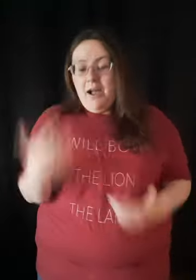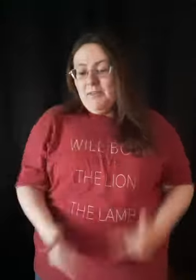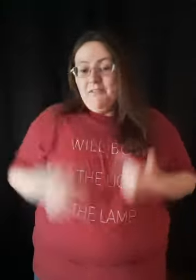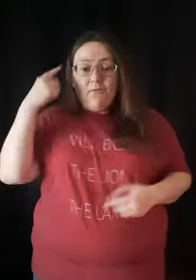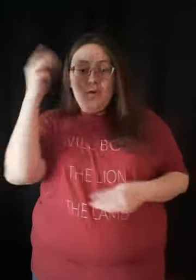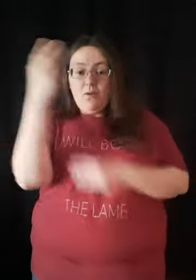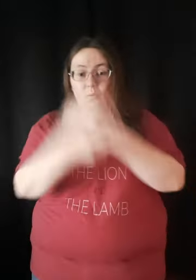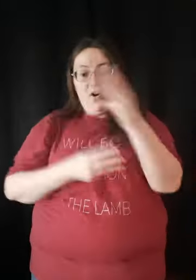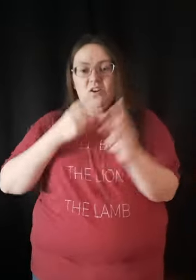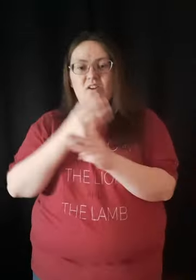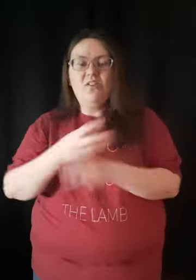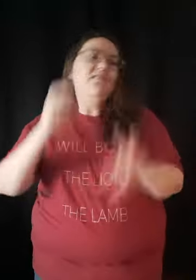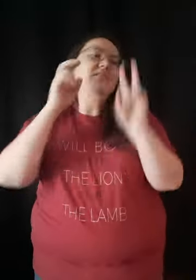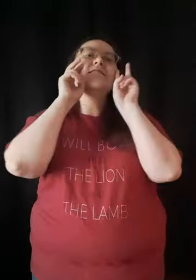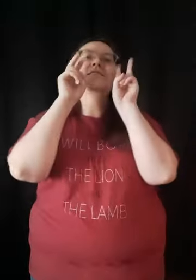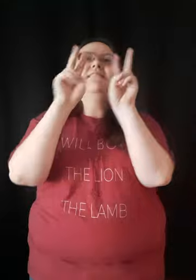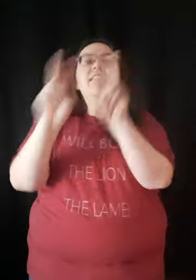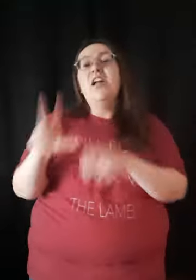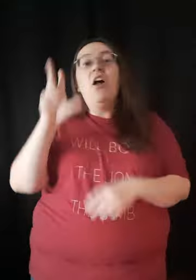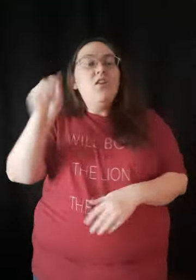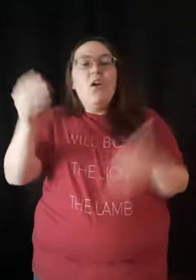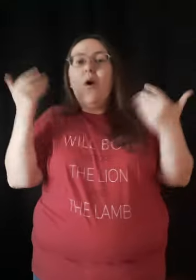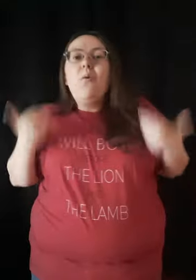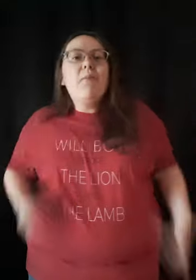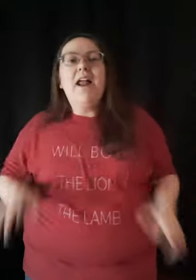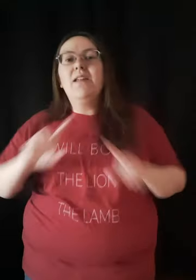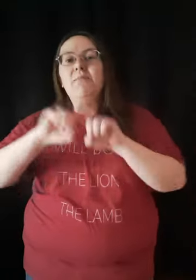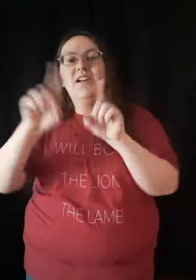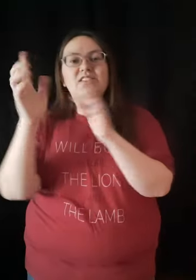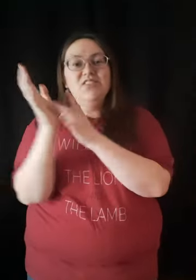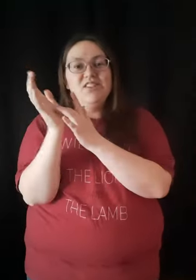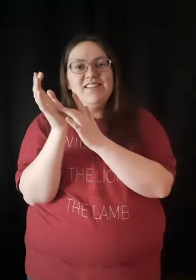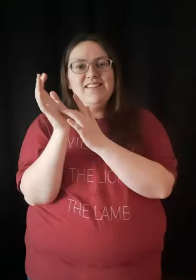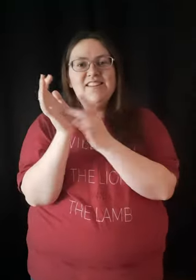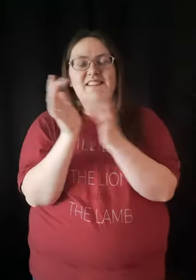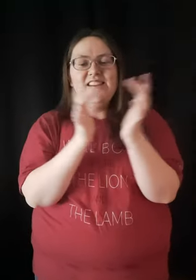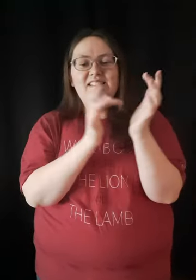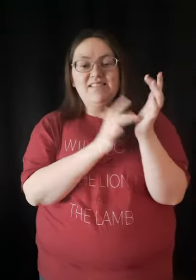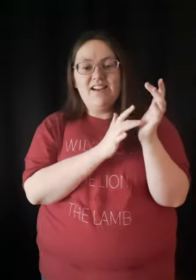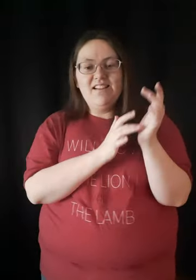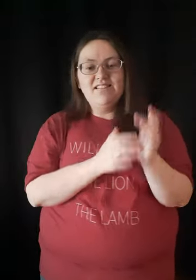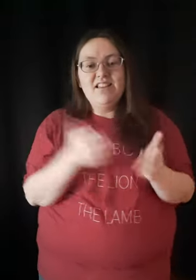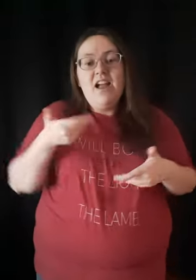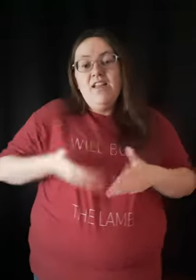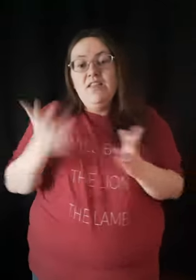I'm living for the world to see Nobody but Jesus